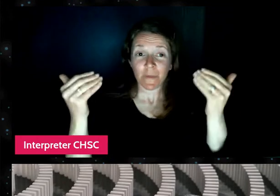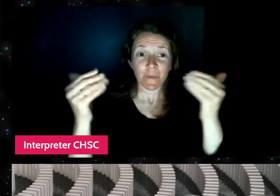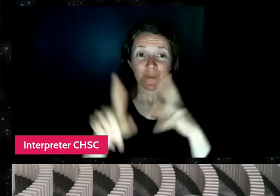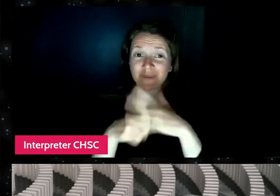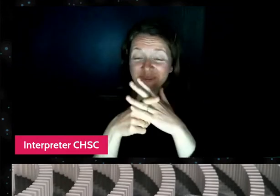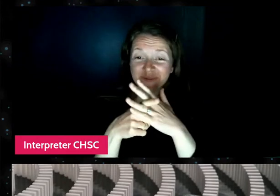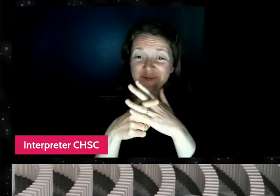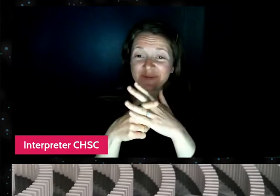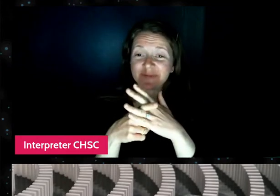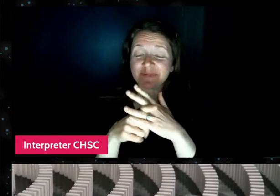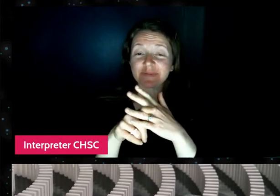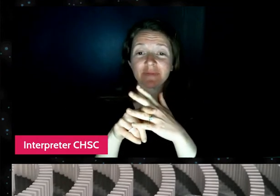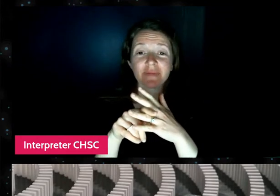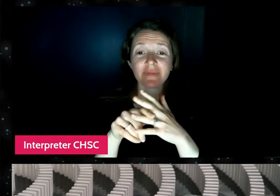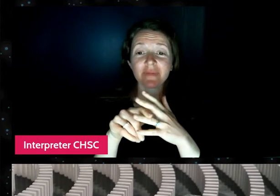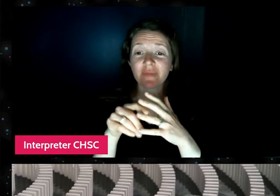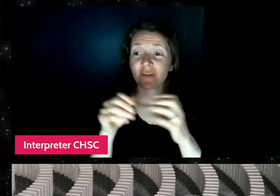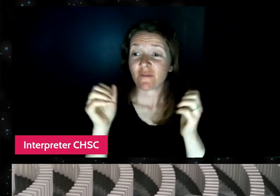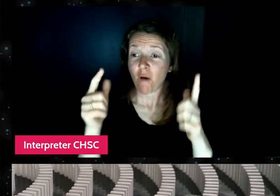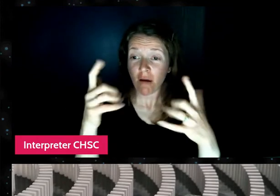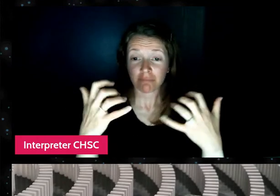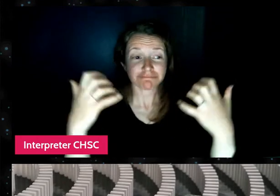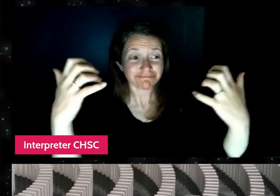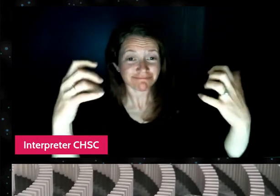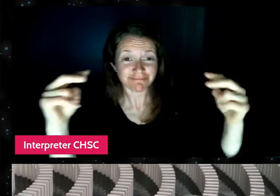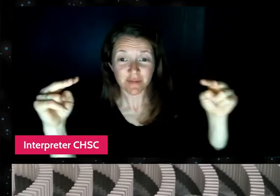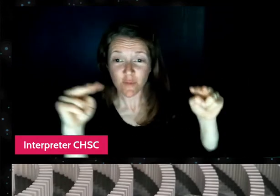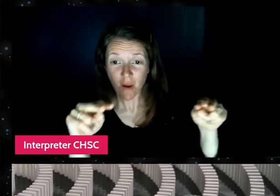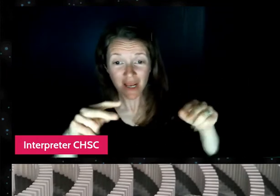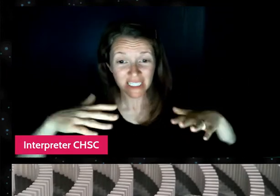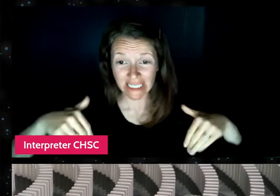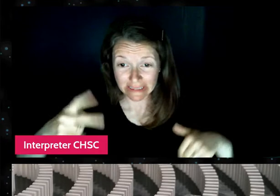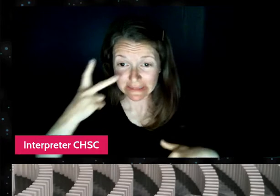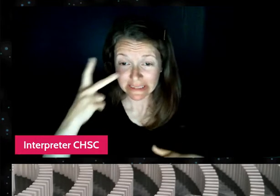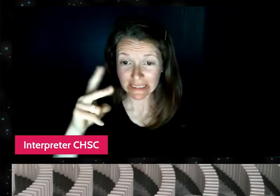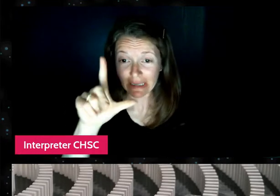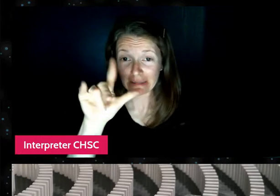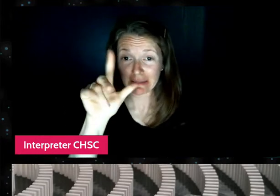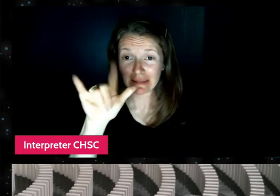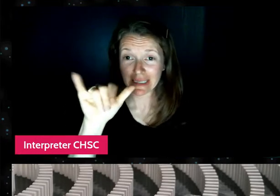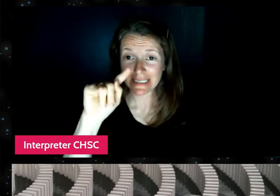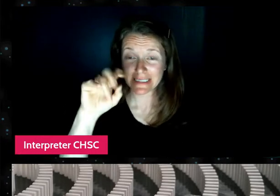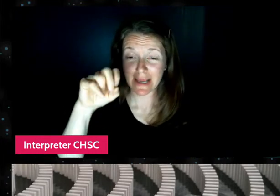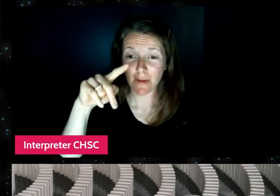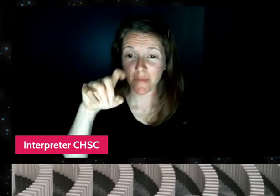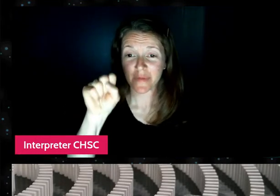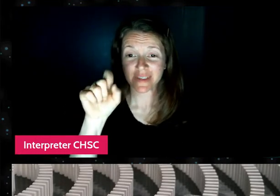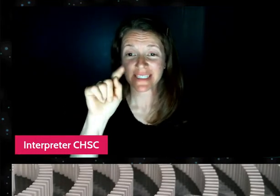If all of you watching haven't watched "Lily Topples The World" yet you will hear some spoilers tonight.